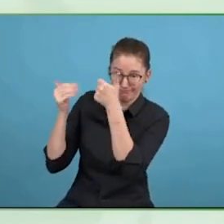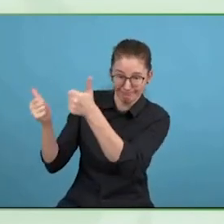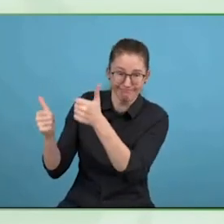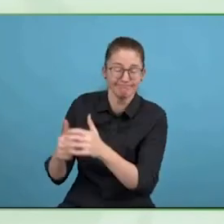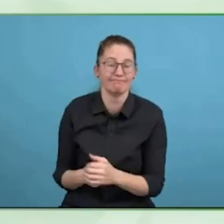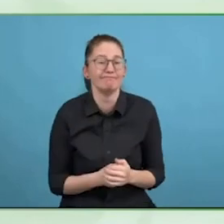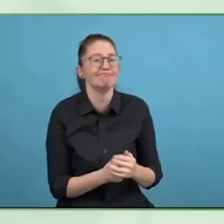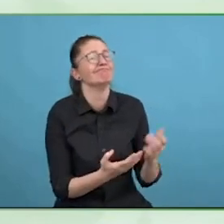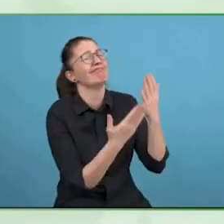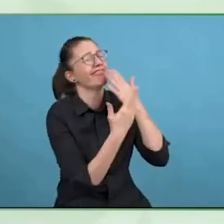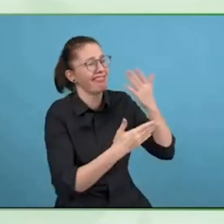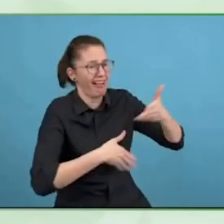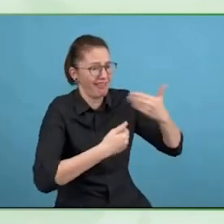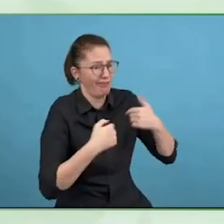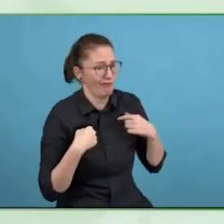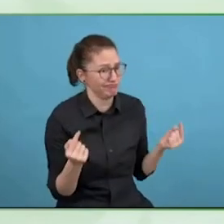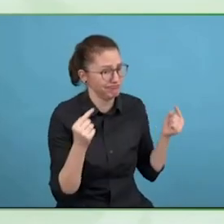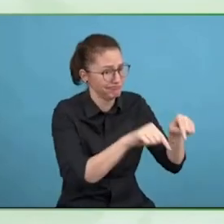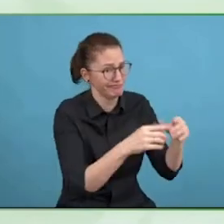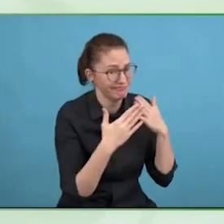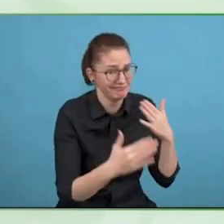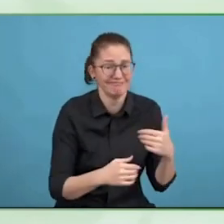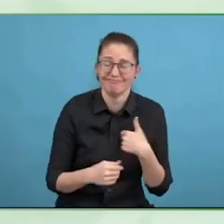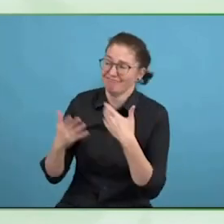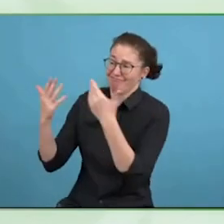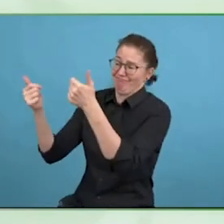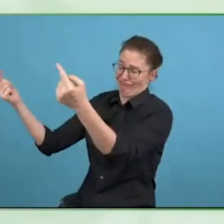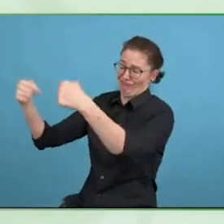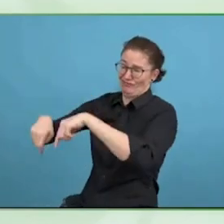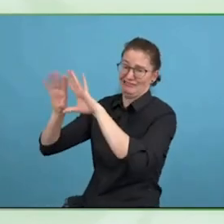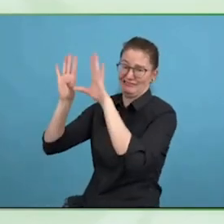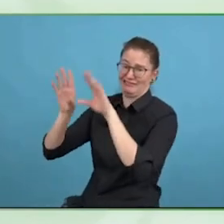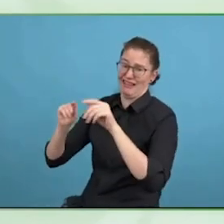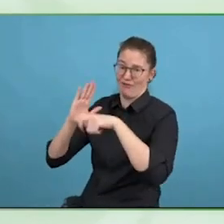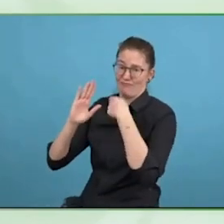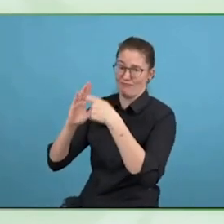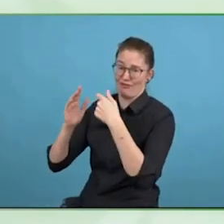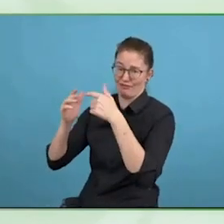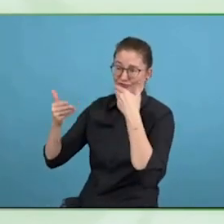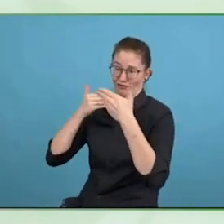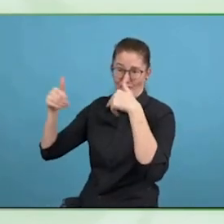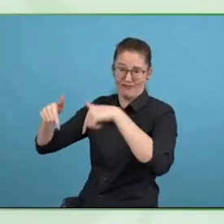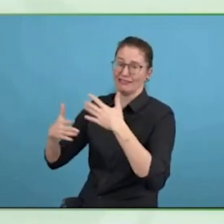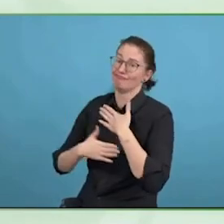looking for the fire, Fireside chat which is going to be in a few minutes. Many thanks, ladies, many thanks. Thank you.